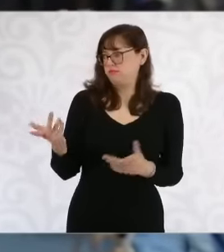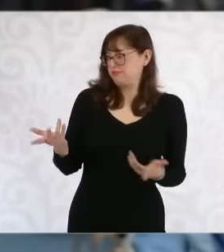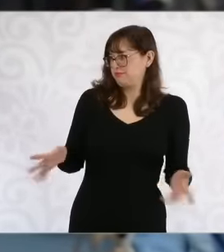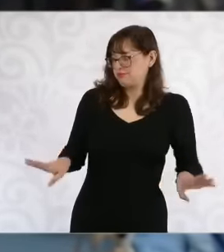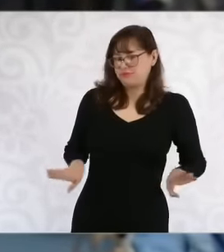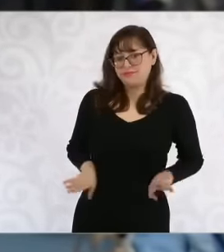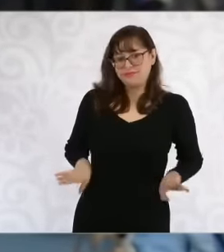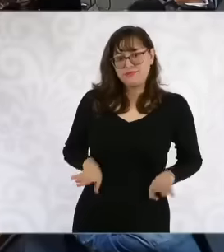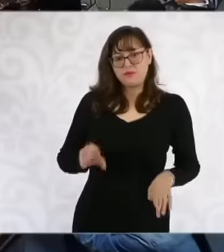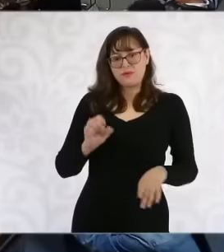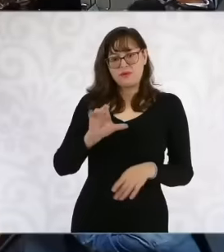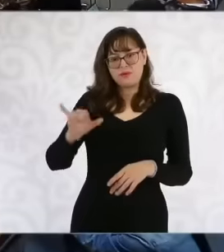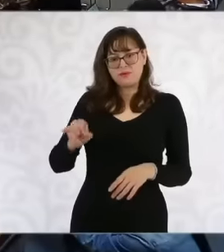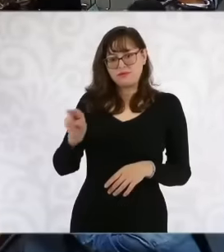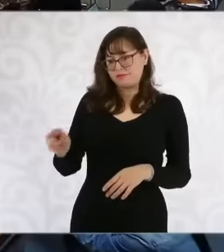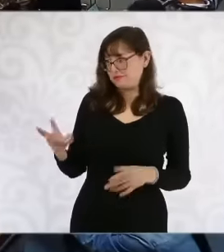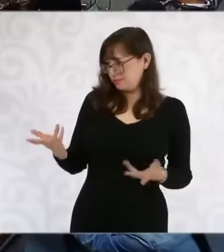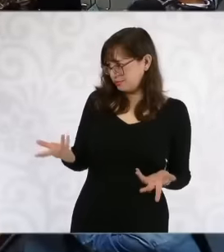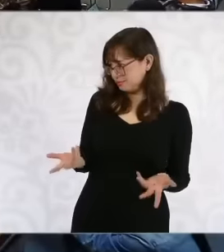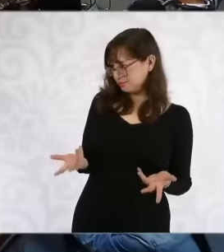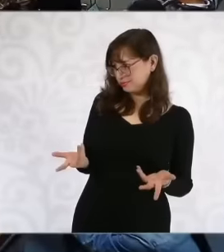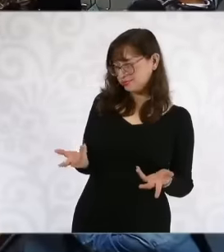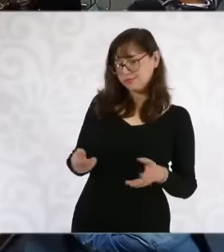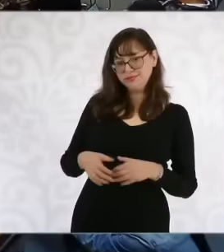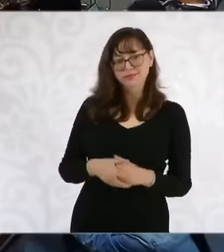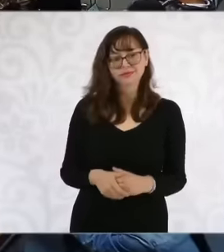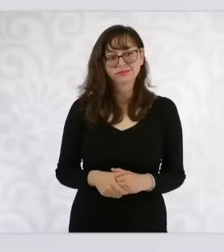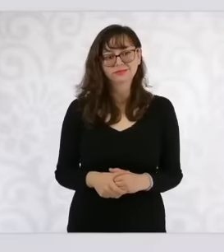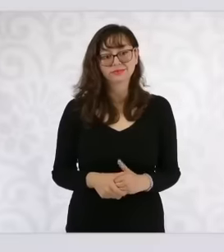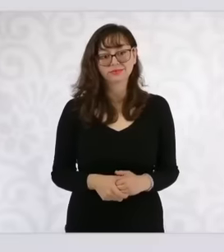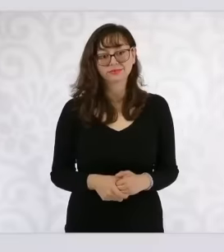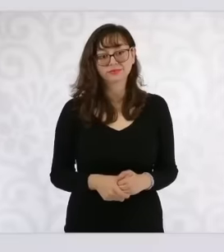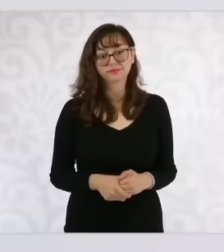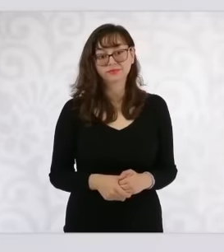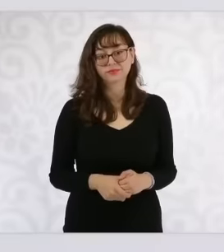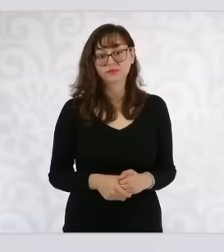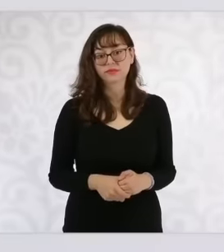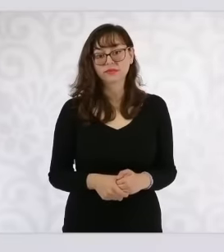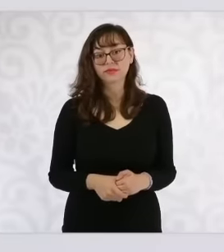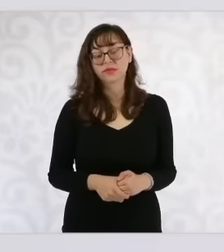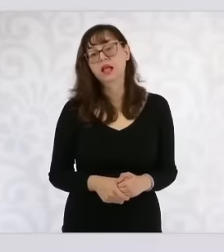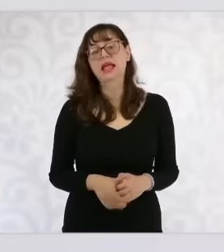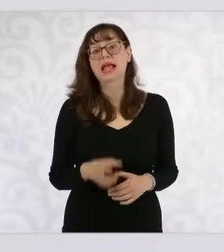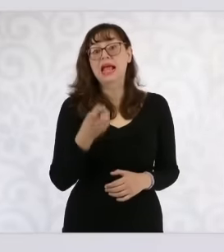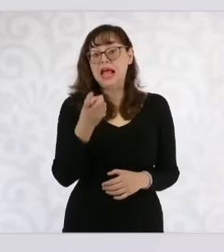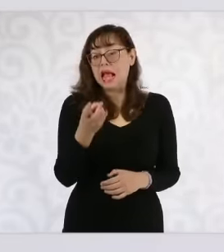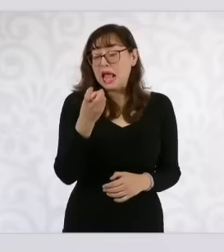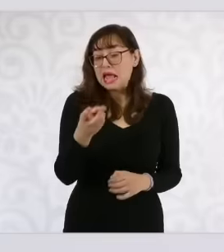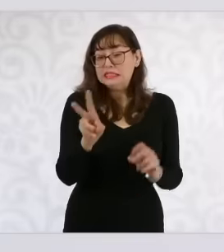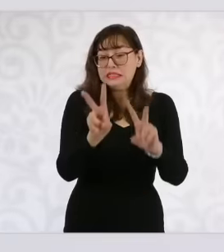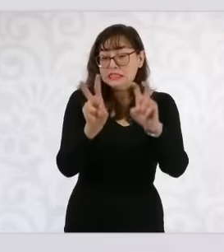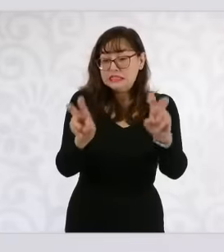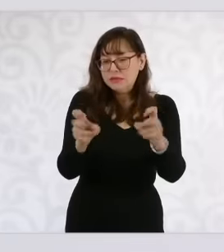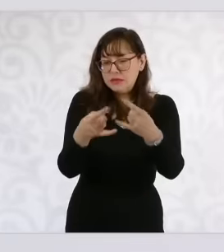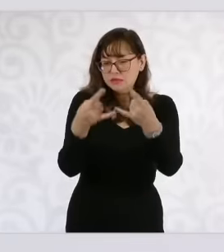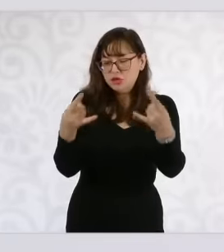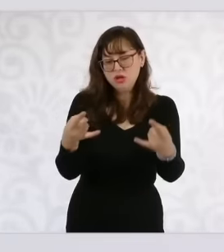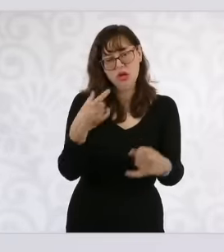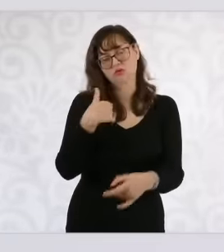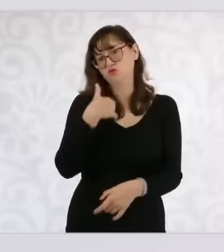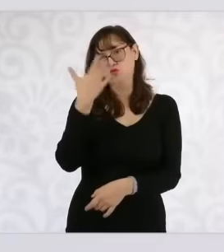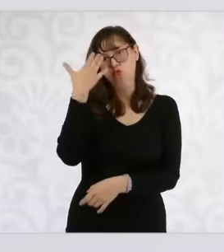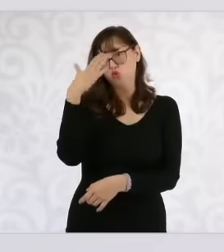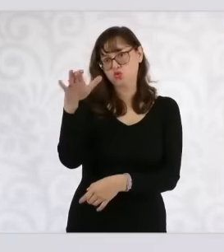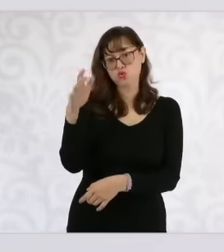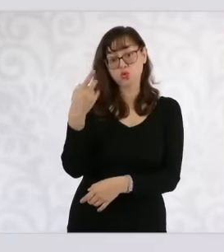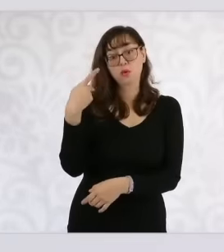court I do not know in particular the reasons but the truth is that labeling is something